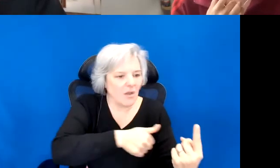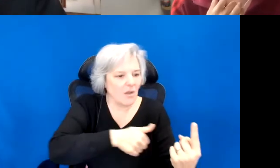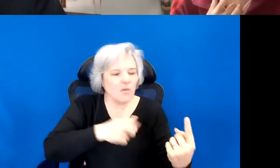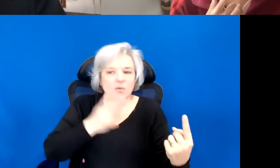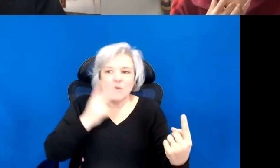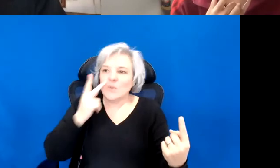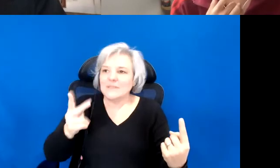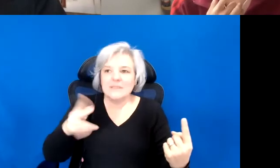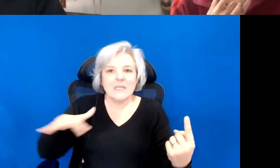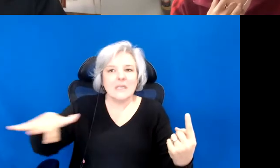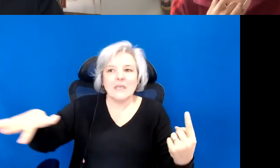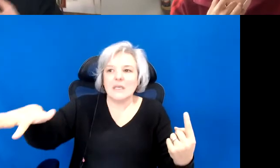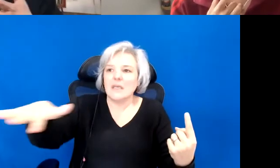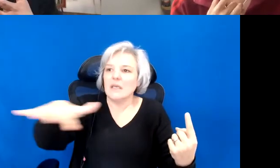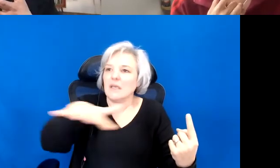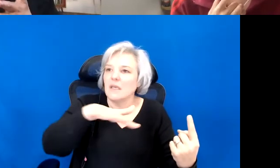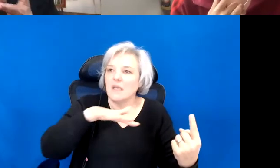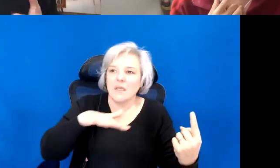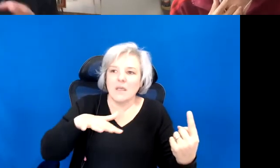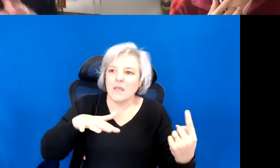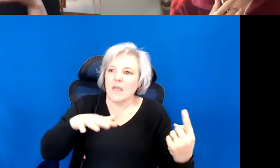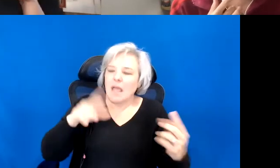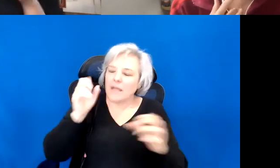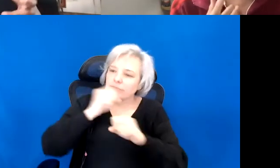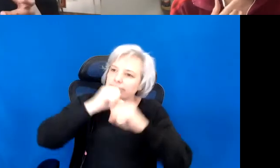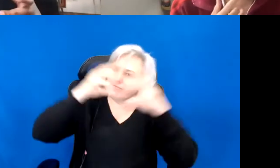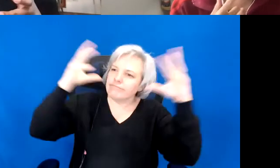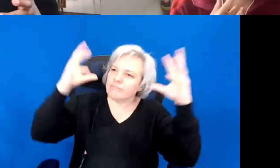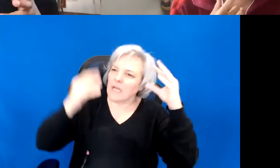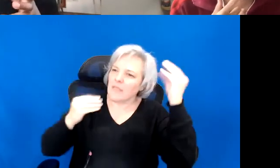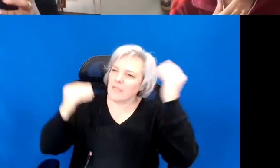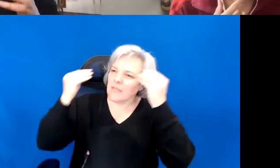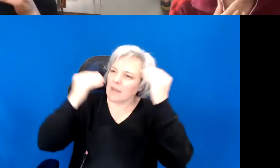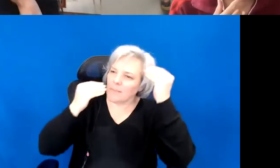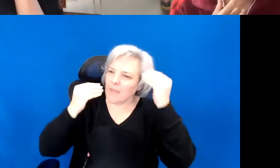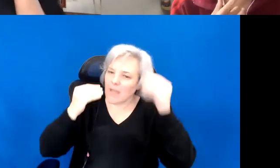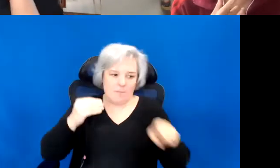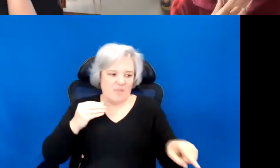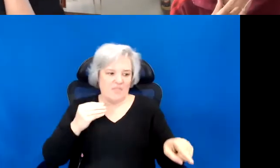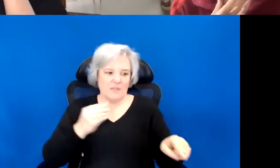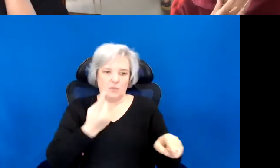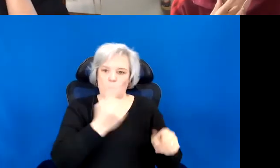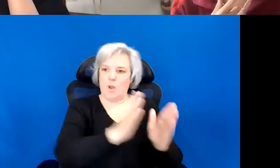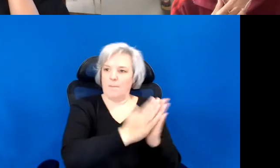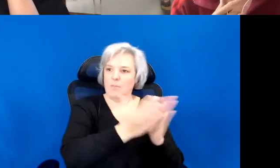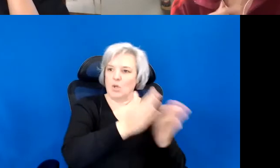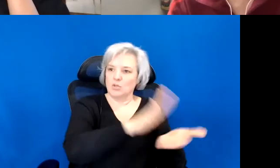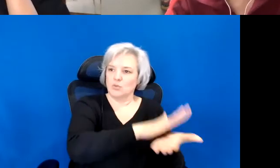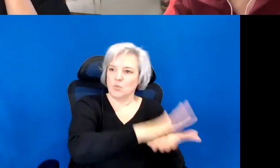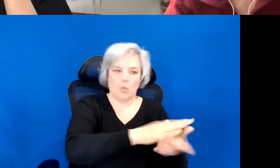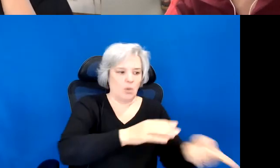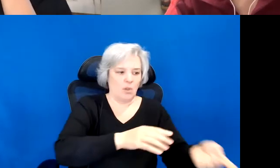the land in a way that is outside of the capture of that singular colonial now narrative.